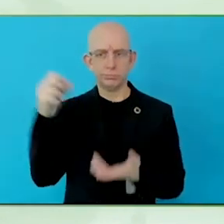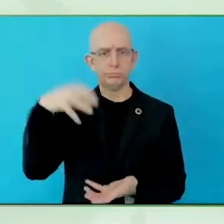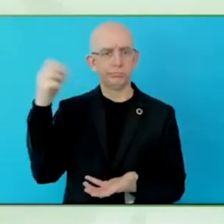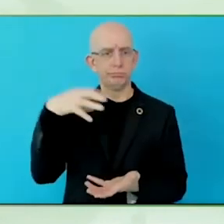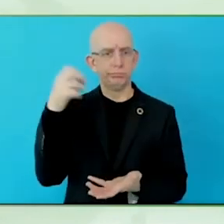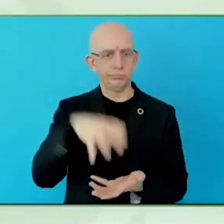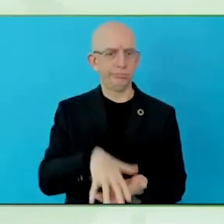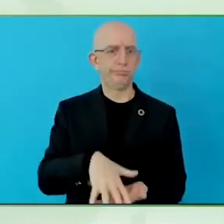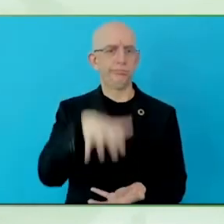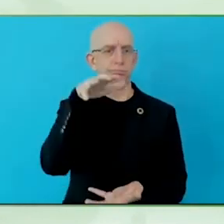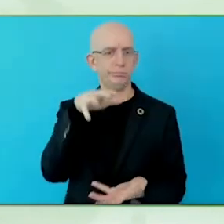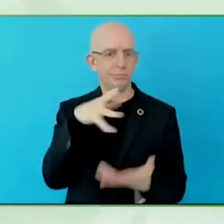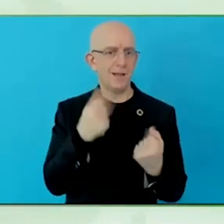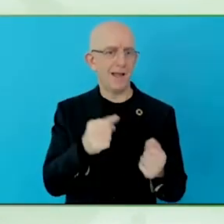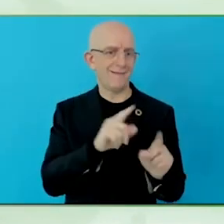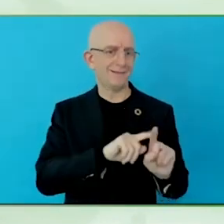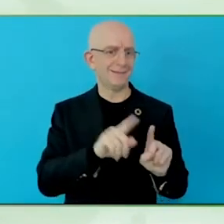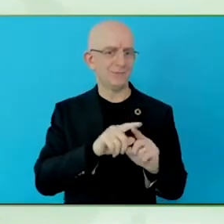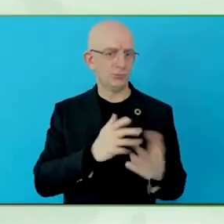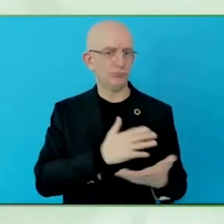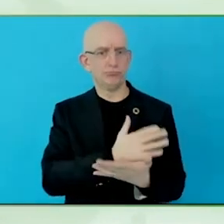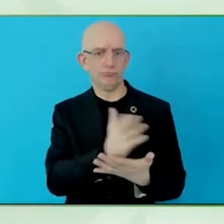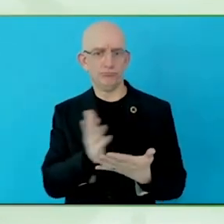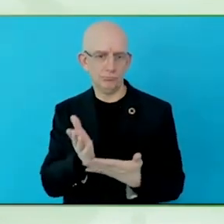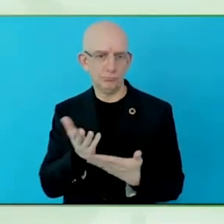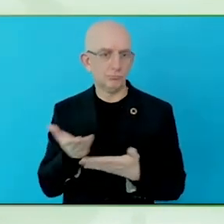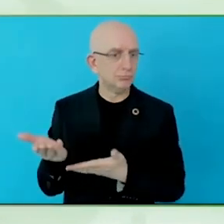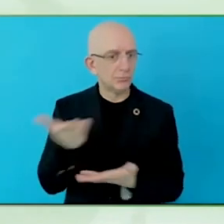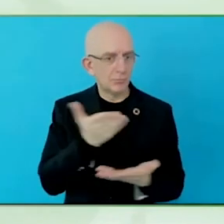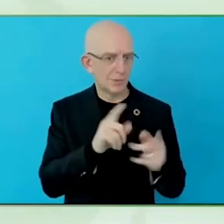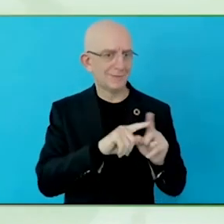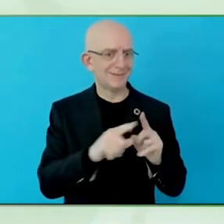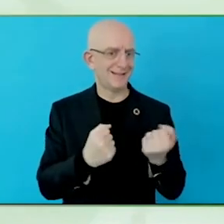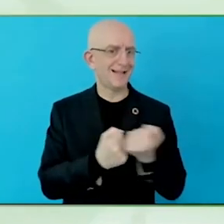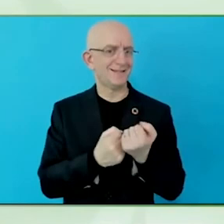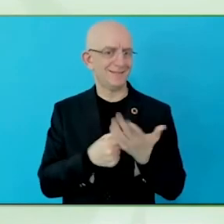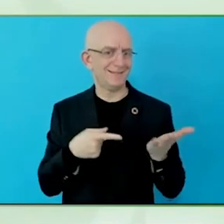This is also paving the way for future development for assistive